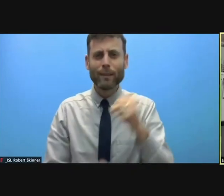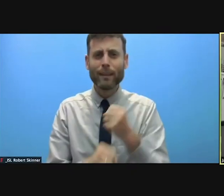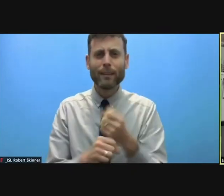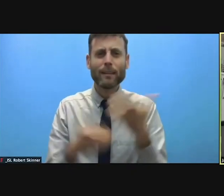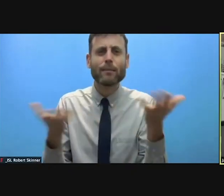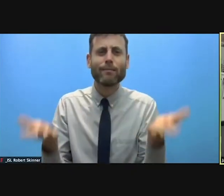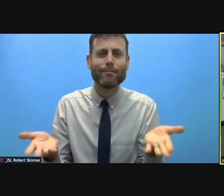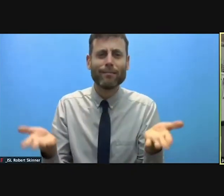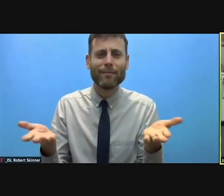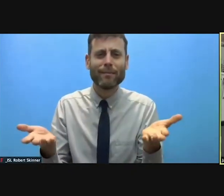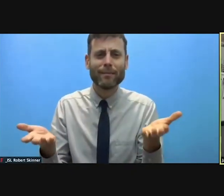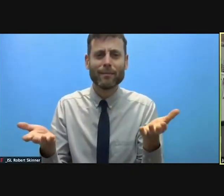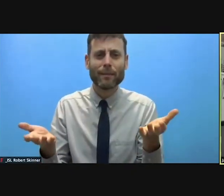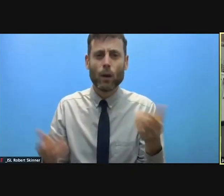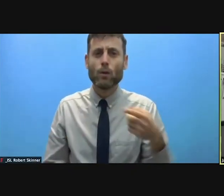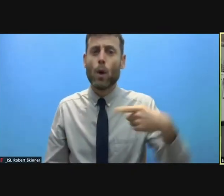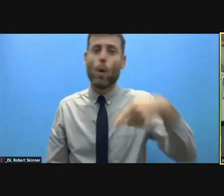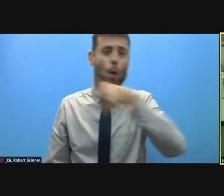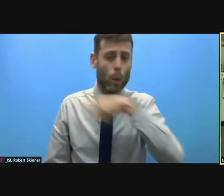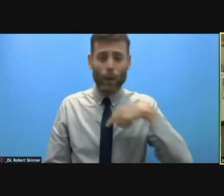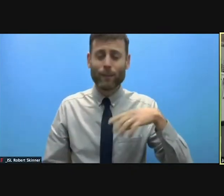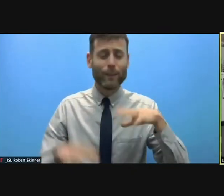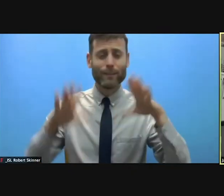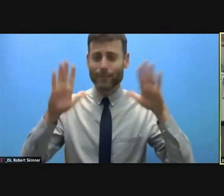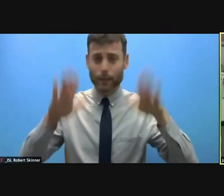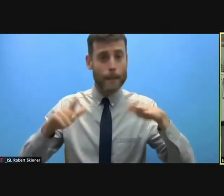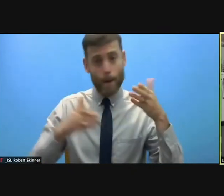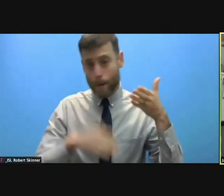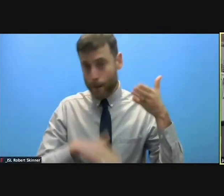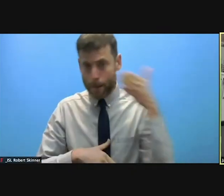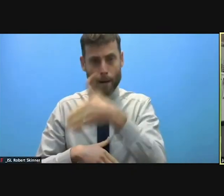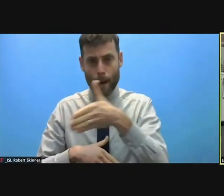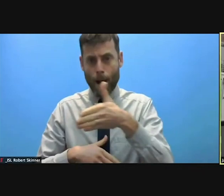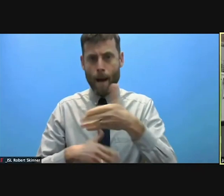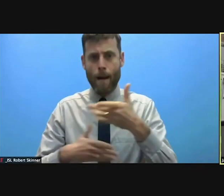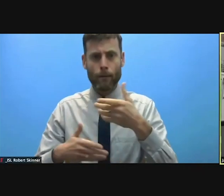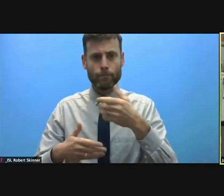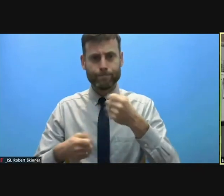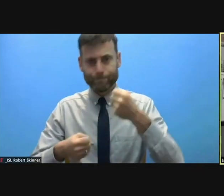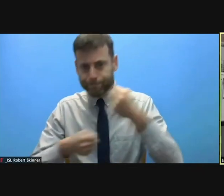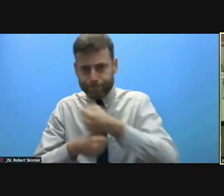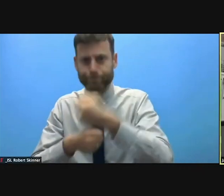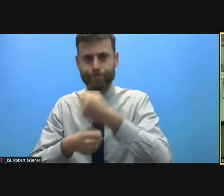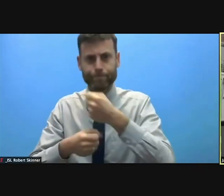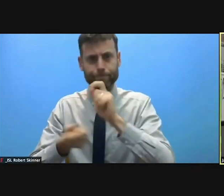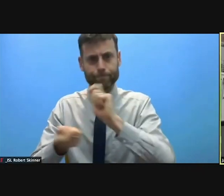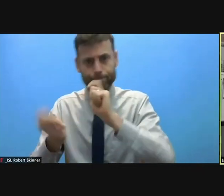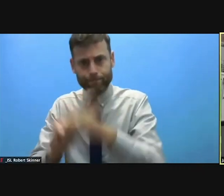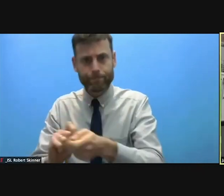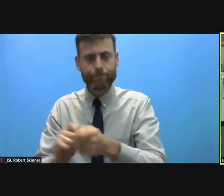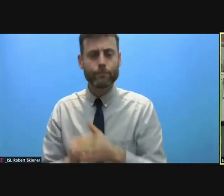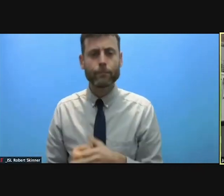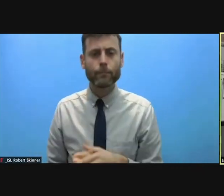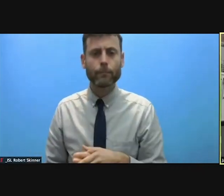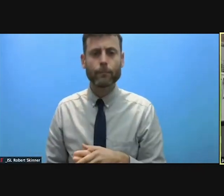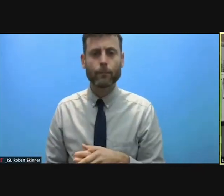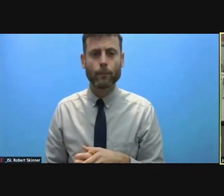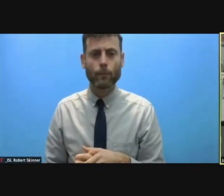in the villages. So action should pass the Kivu test. It should make the people